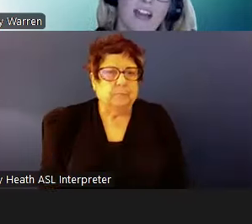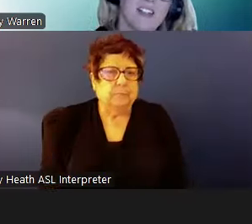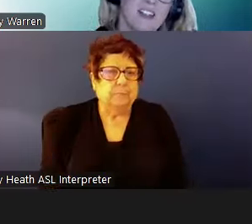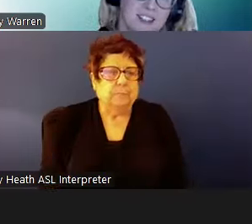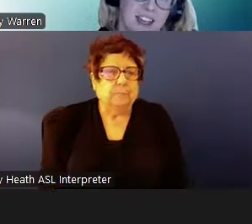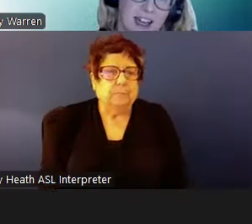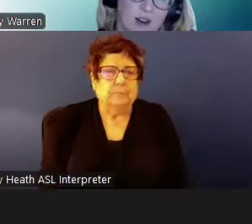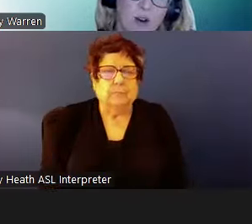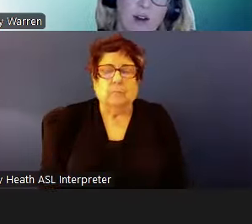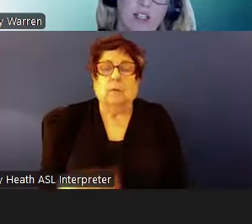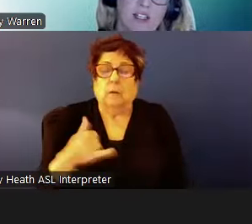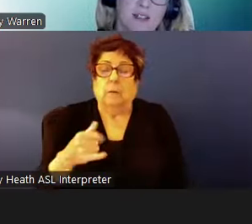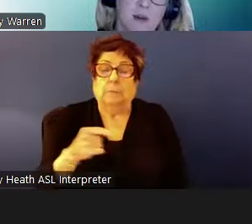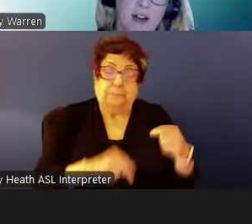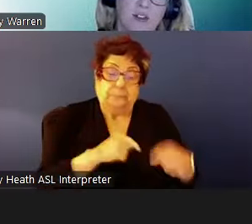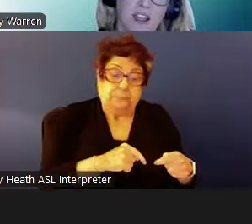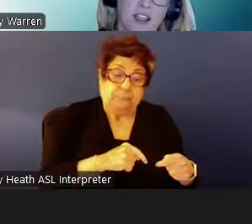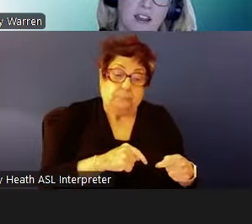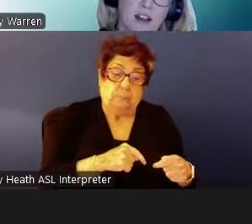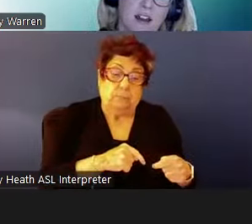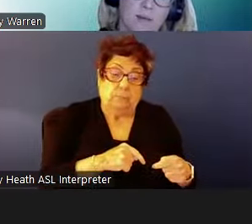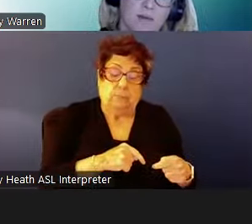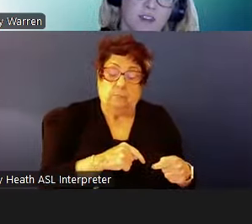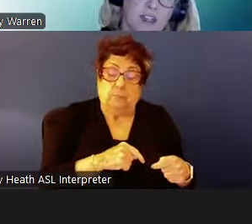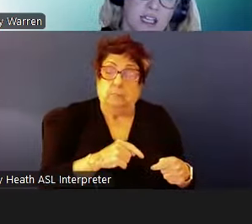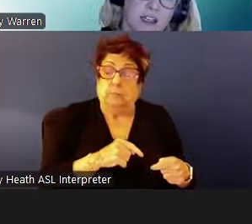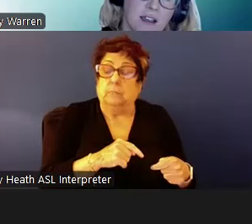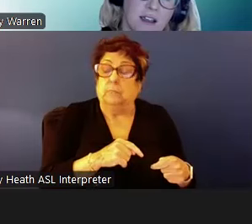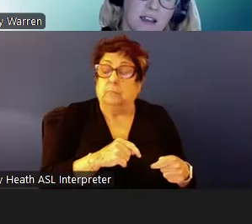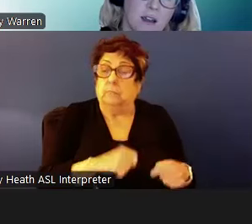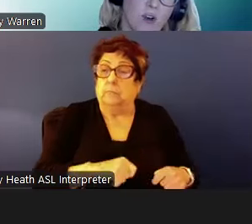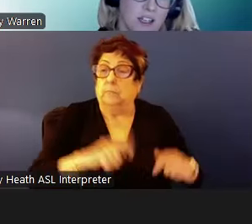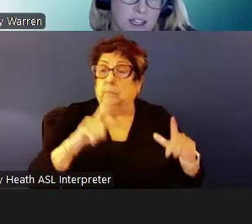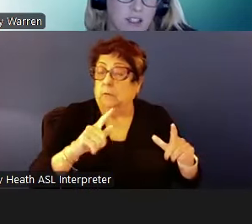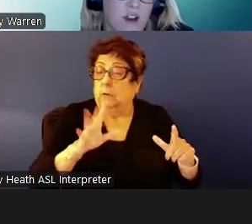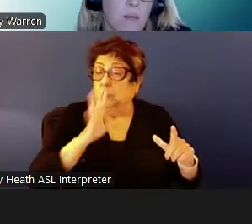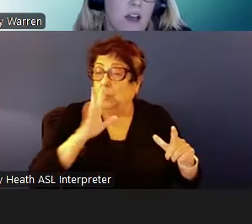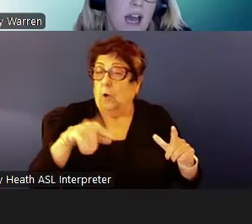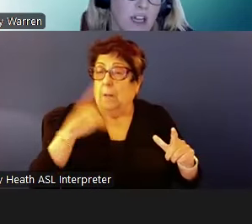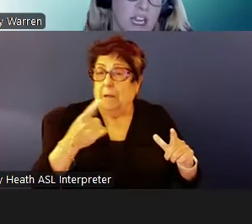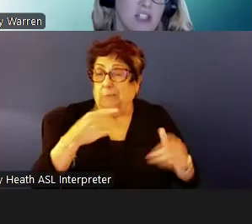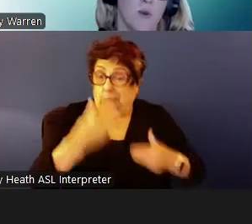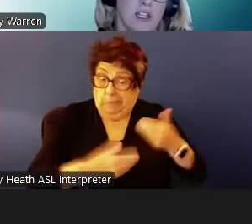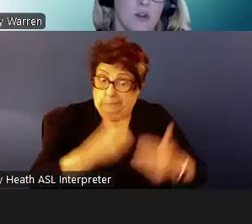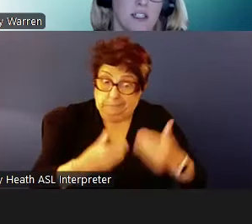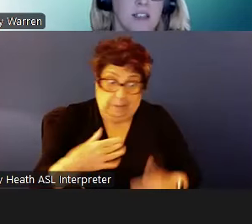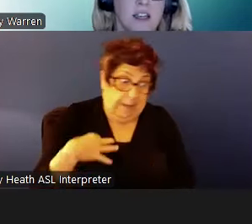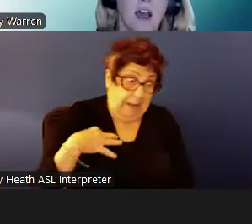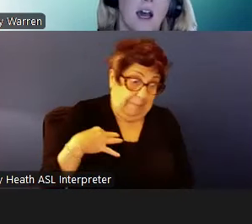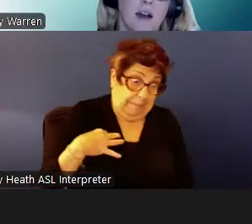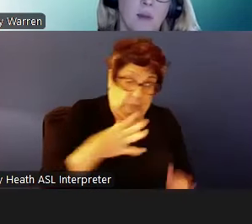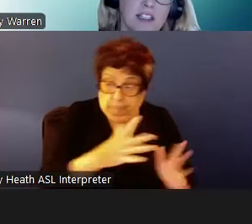Back to the side where we talked about the process from application to issuance. These